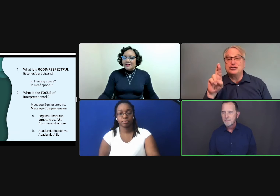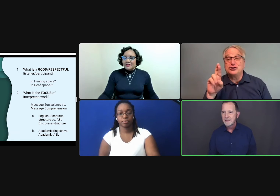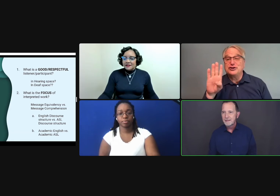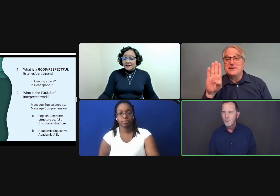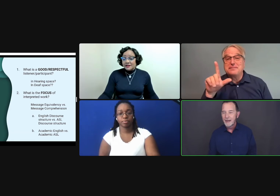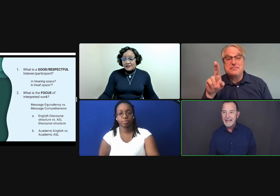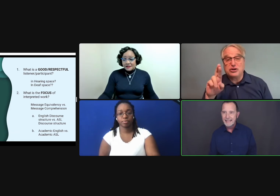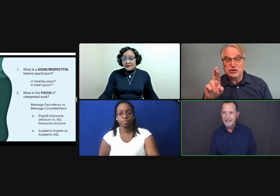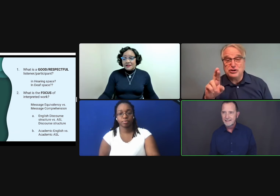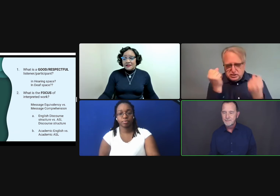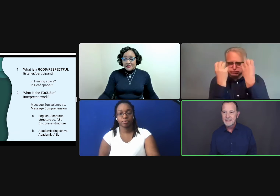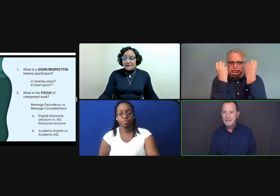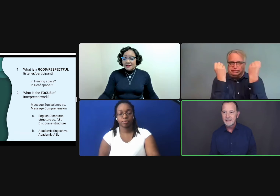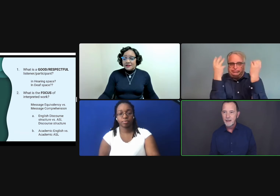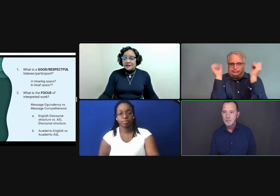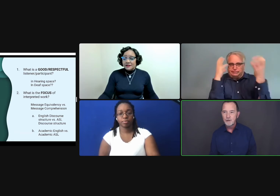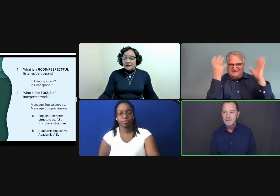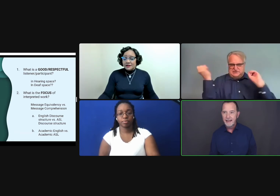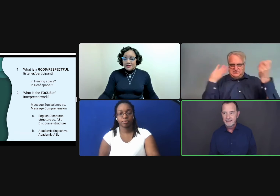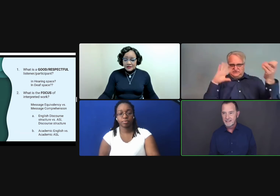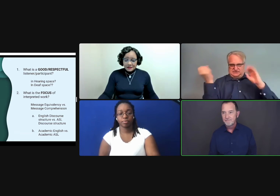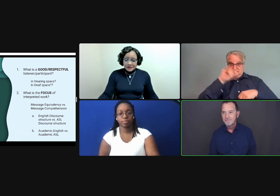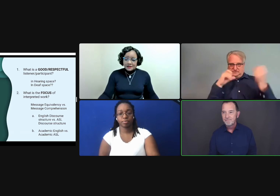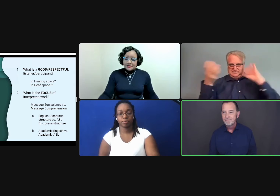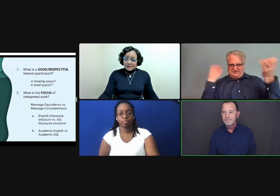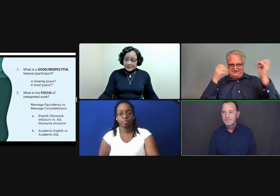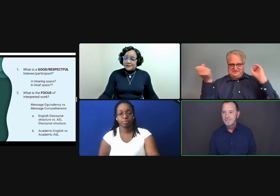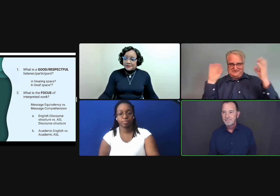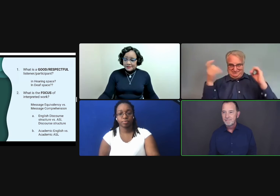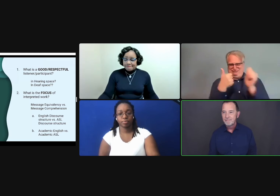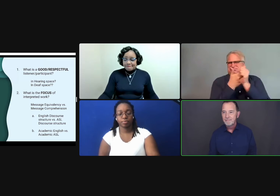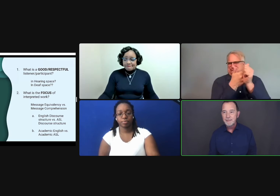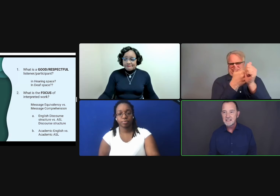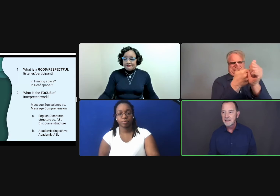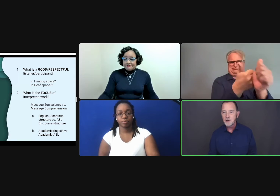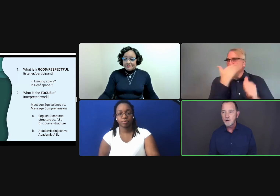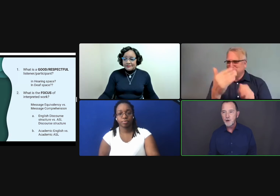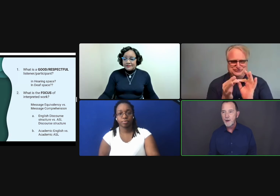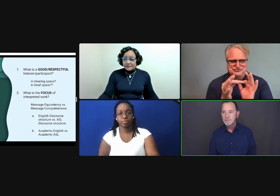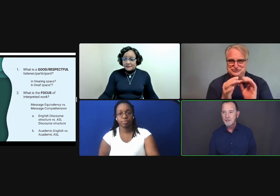But what I get is basically a blur of hands. Maybe the signs are all correct, but they're